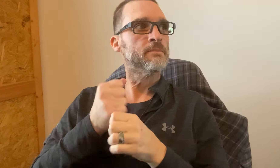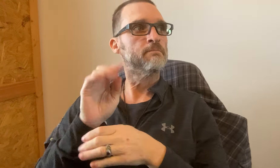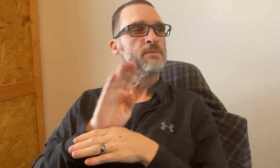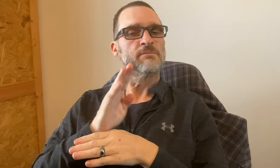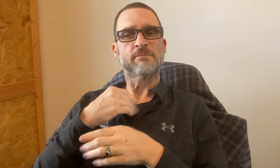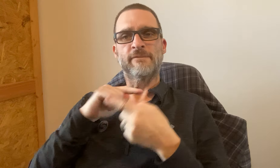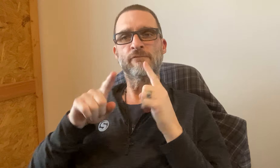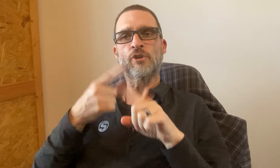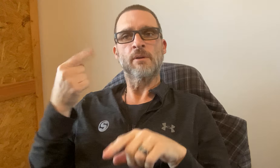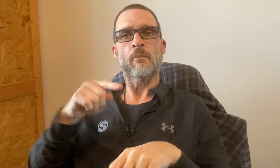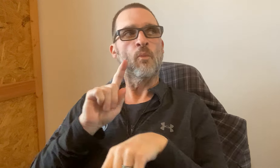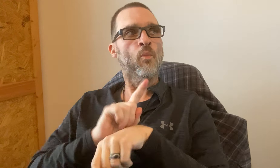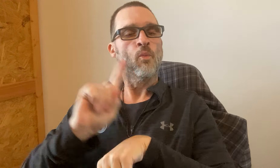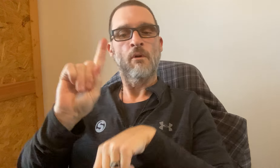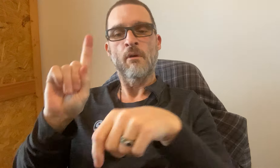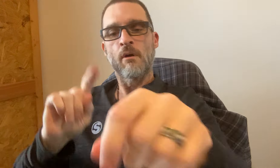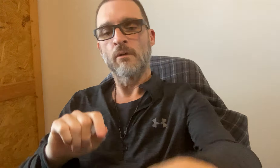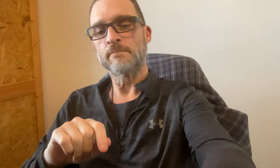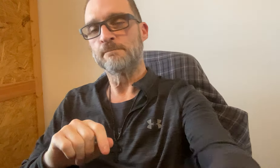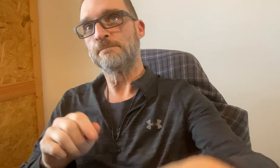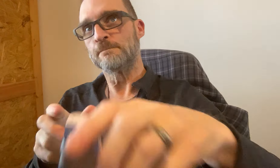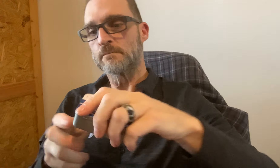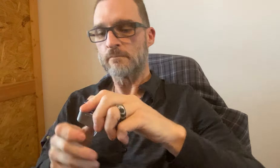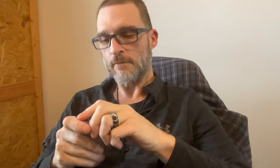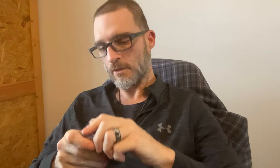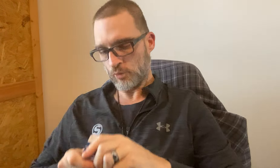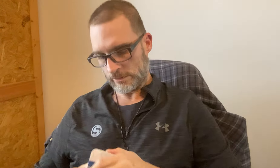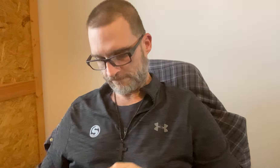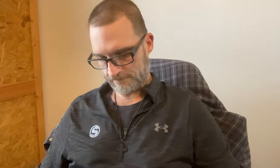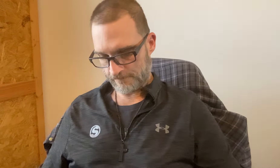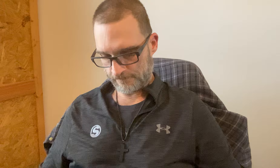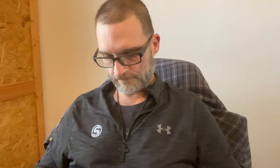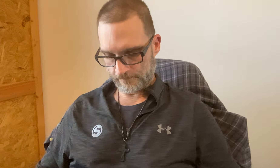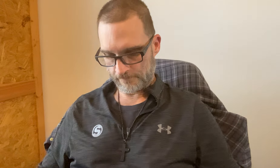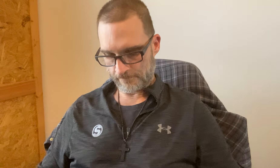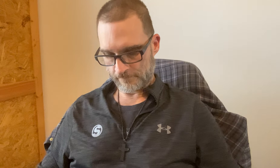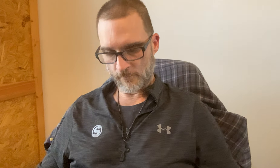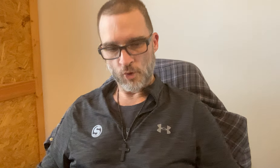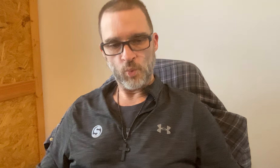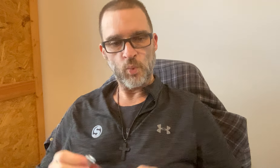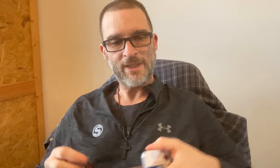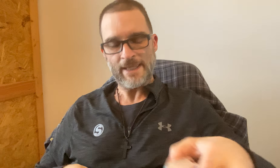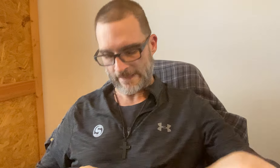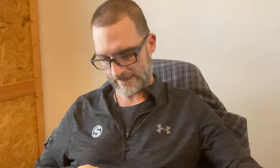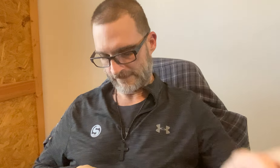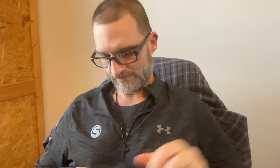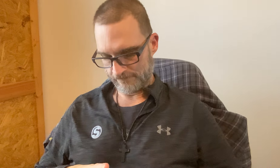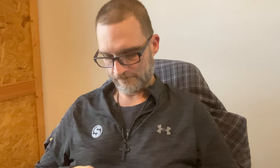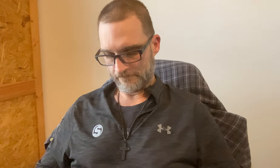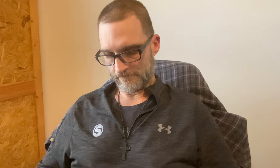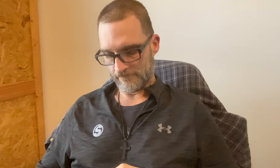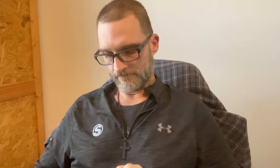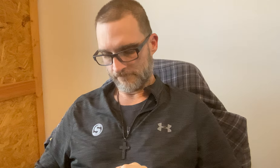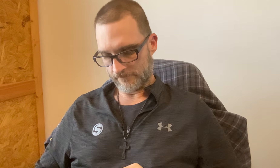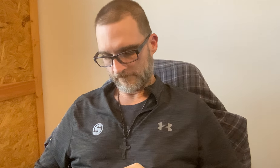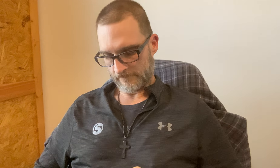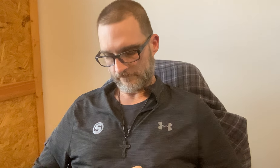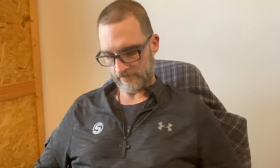Better get busy. My friend is coming at 1. *ooo-kay*